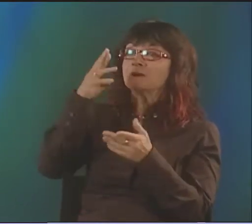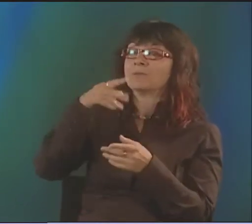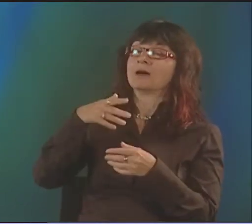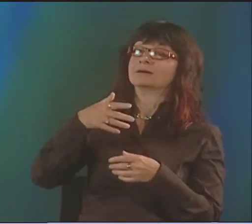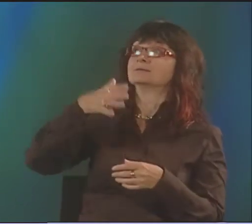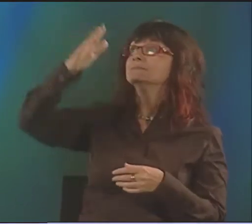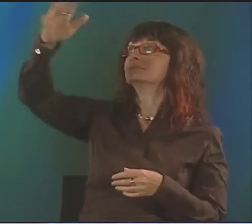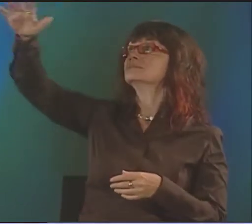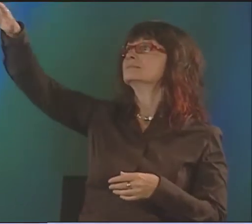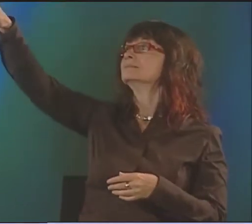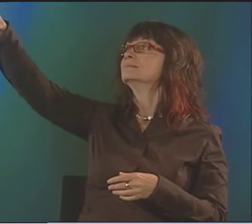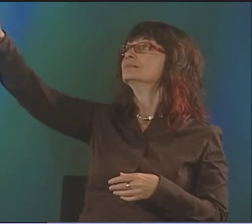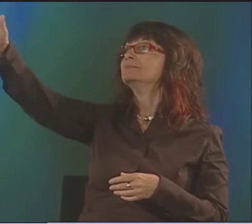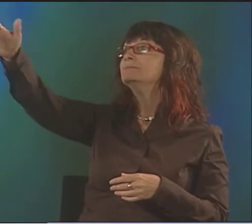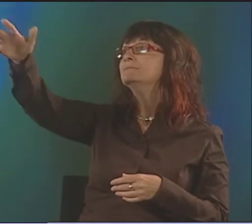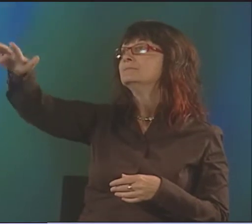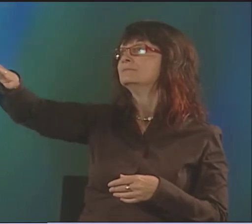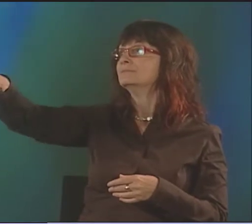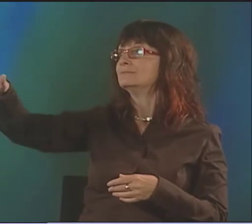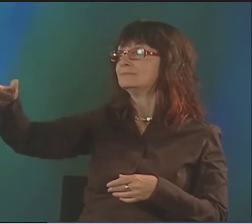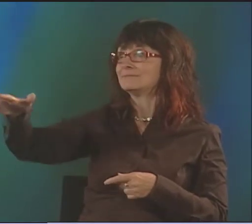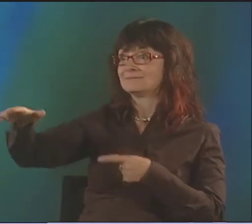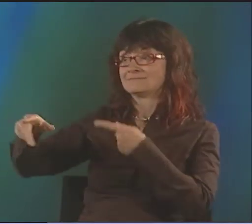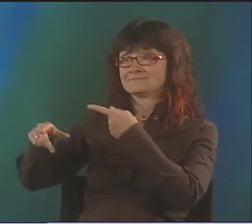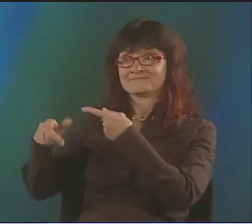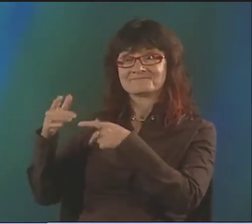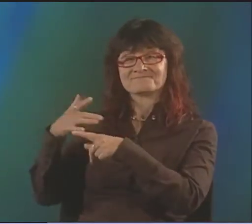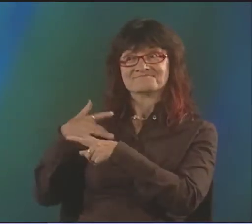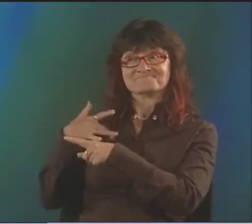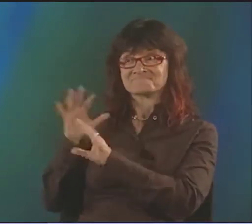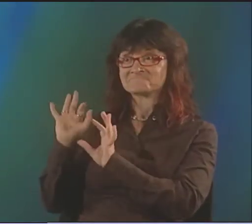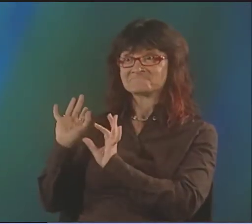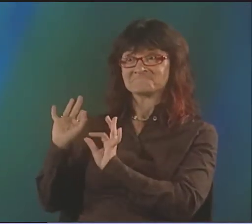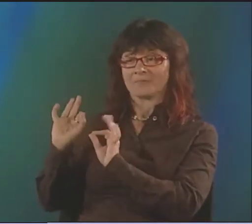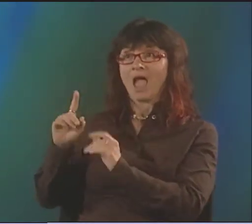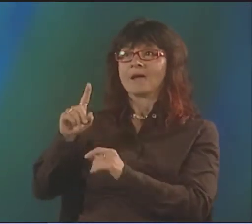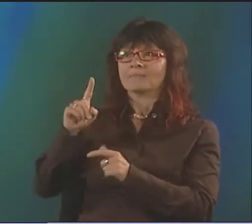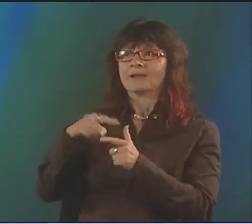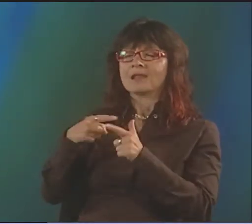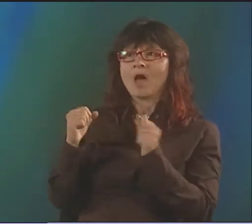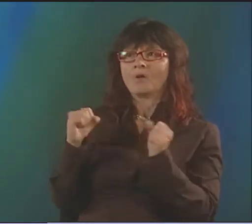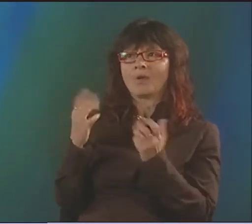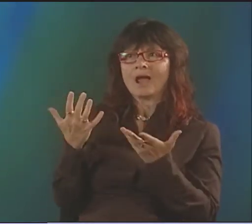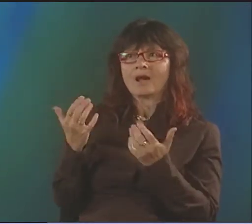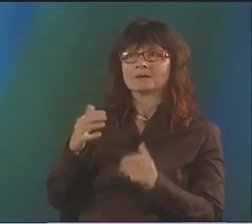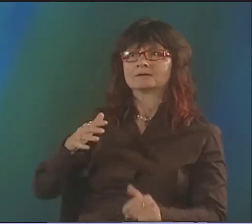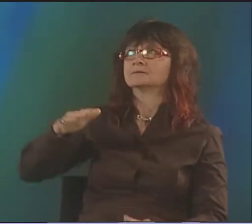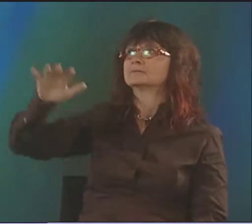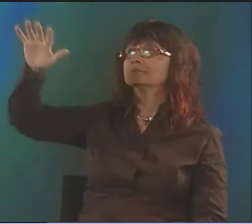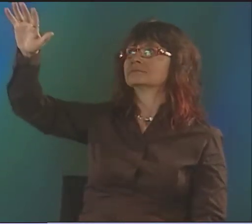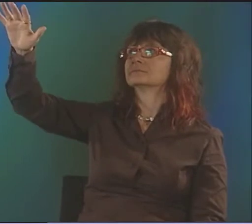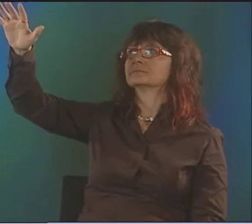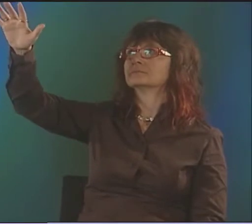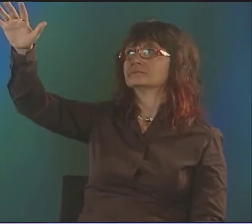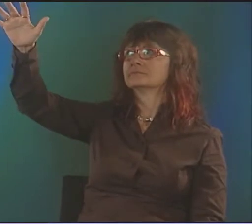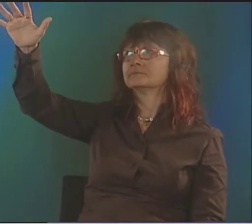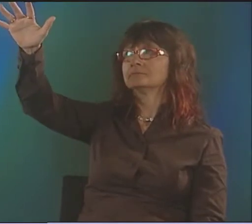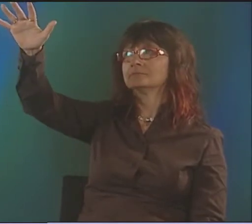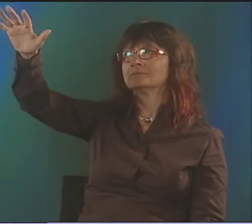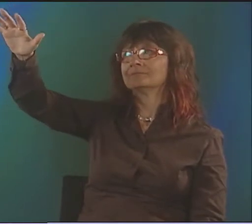SO I TAKE AN IDEA AND HAVE TO FIGURE OUT HOW TO REPRESENT IT IN SIGN, ICONICALLY. FOR INSTANCE, A LEAF FALLING FROM A TREE.